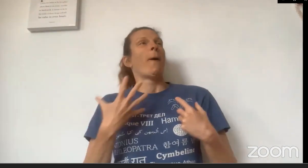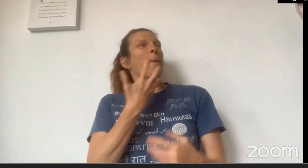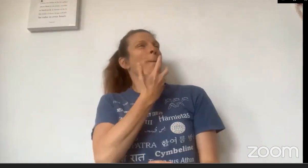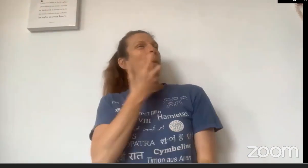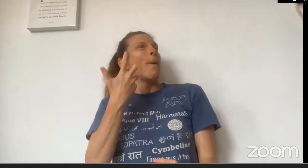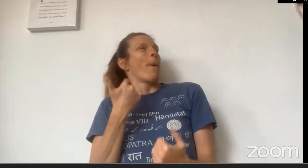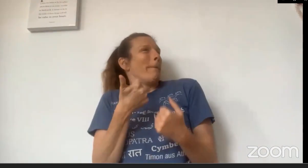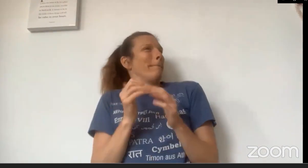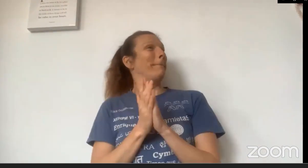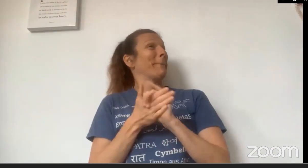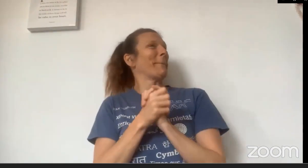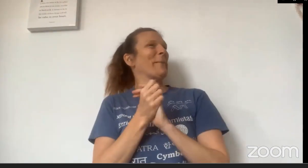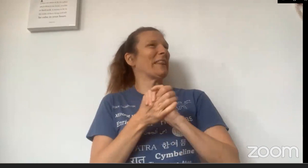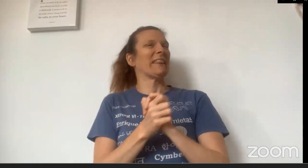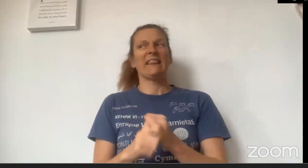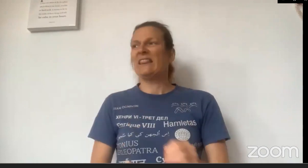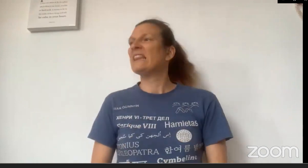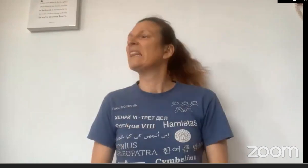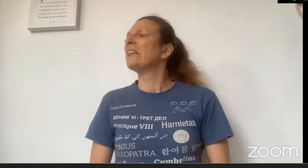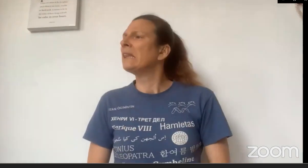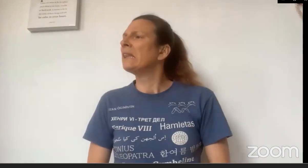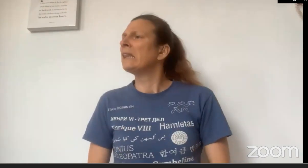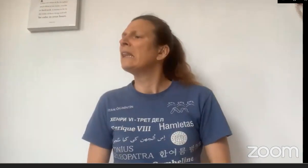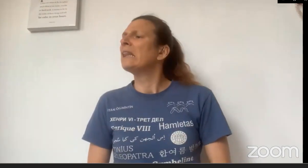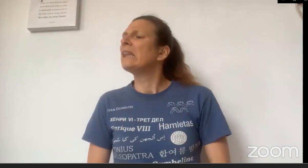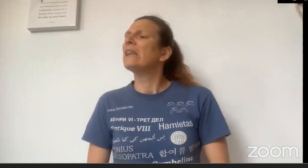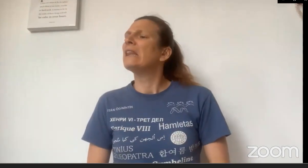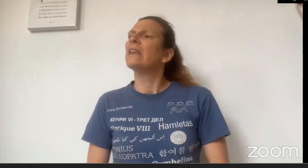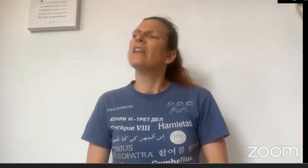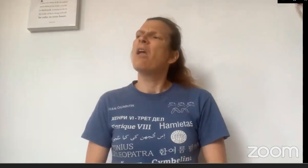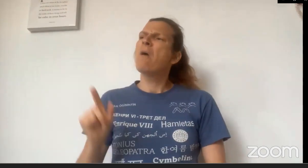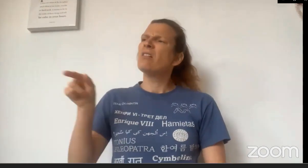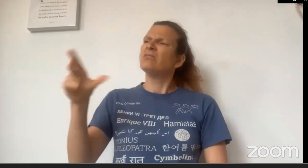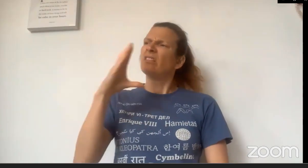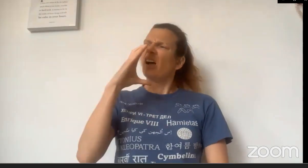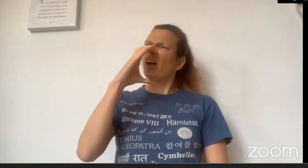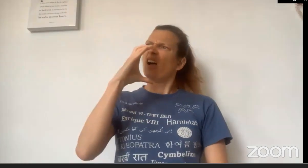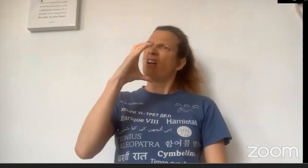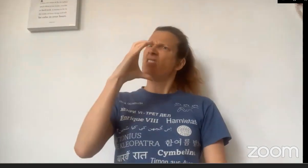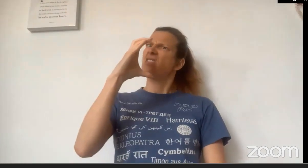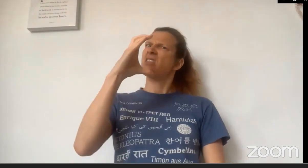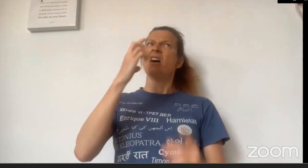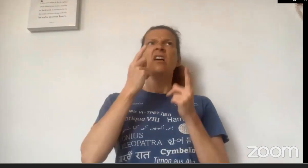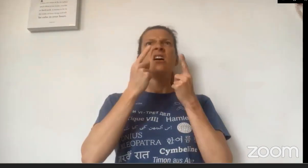"Well, it's cold! This keeps me warm!" pretended The Wolf.